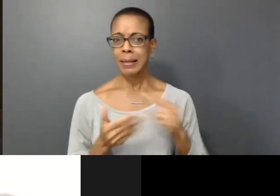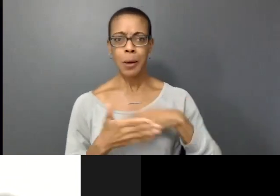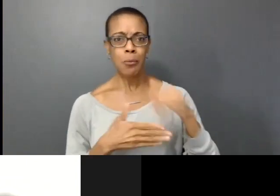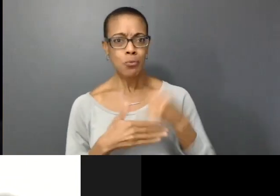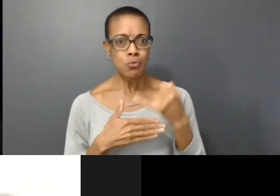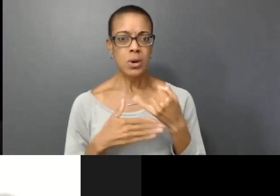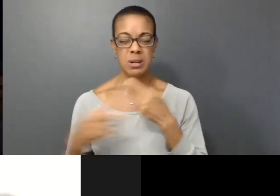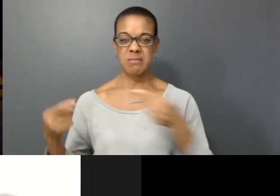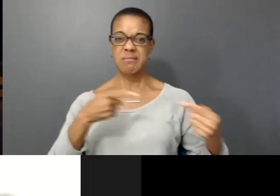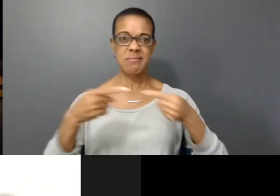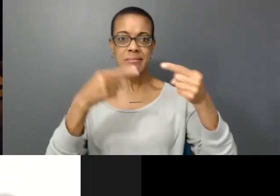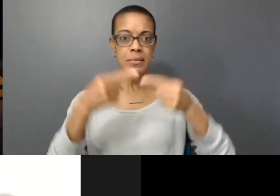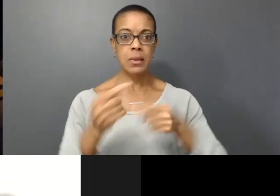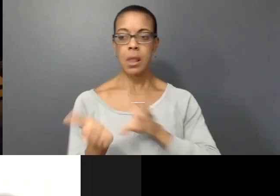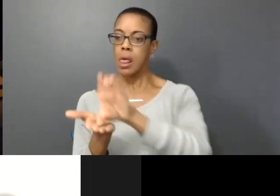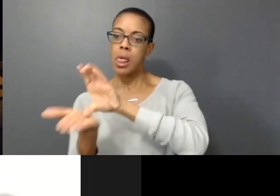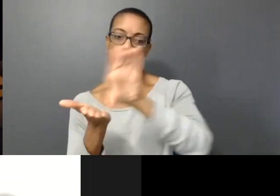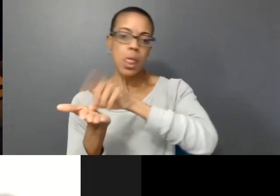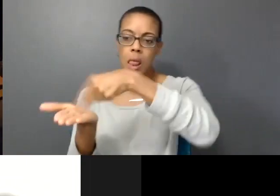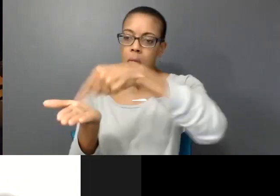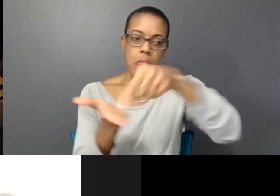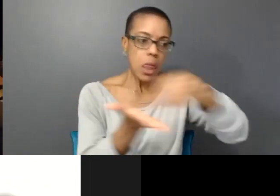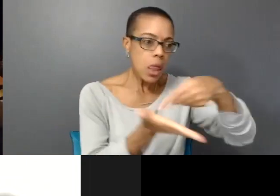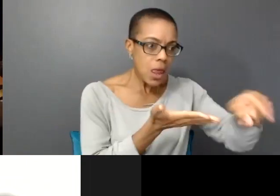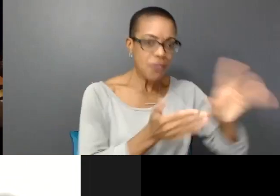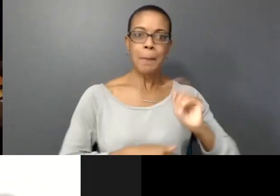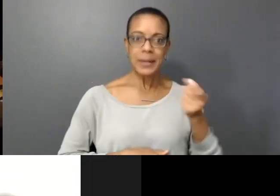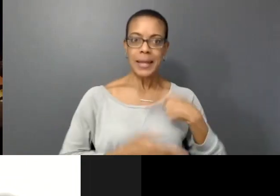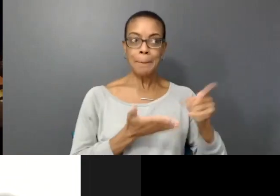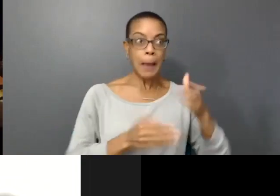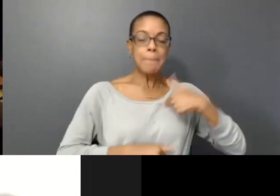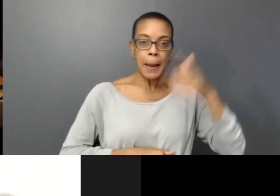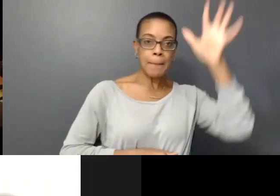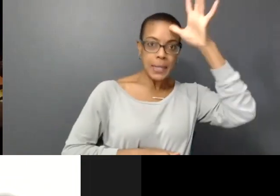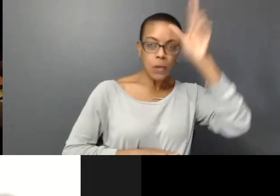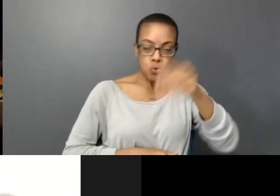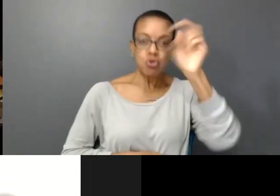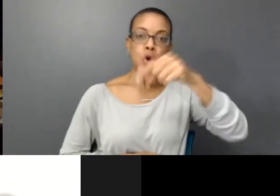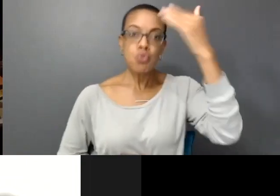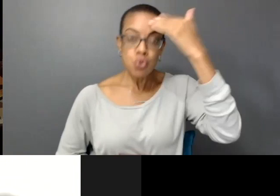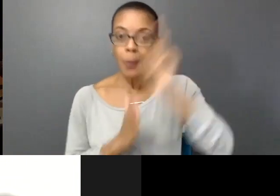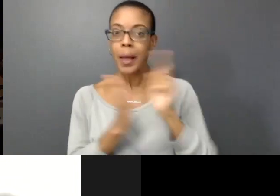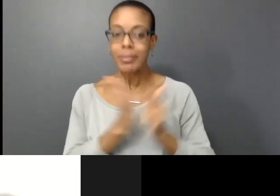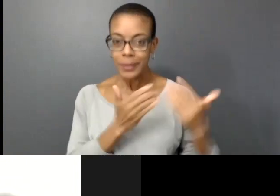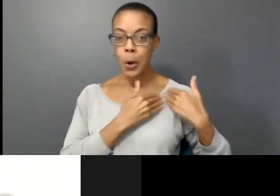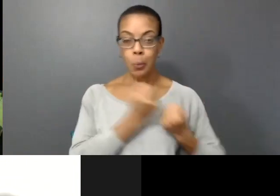not to mention huge payouts from industry all paid for by taxpayers like me and my dad. You should know that the law is on my side no matter what.